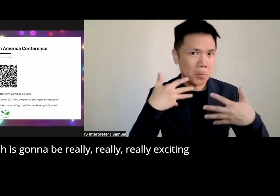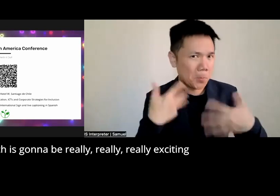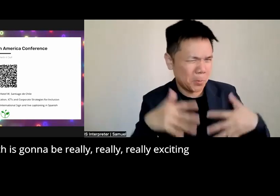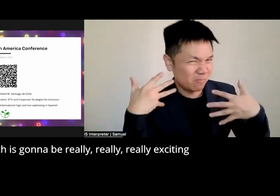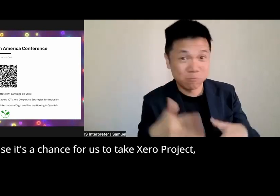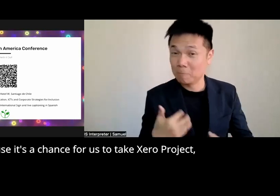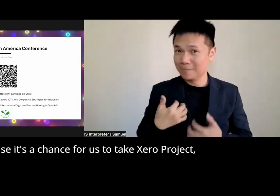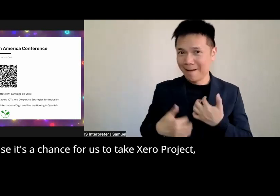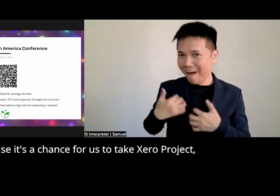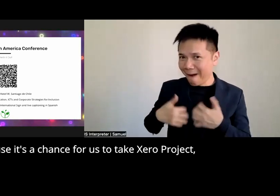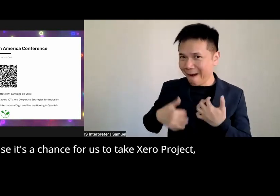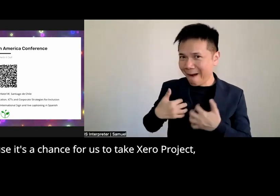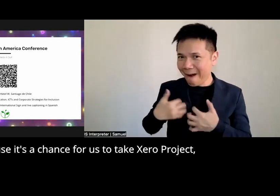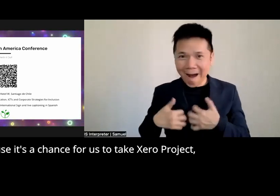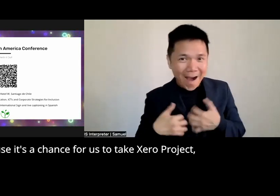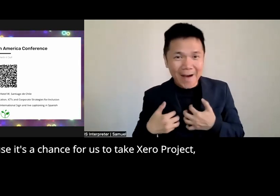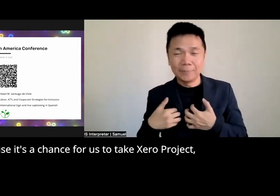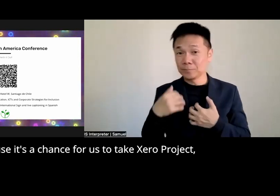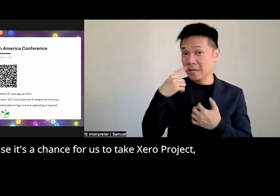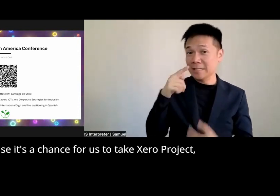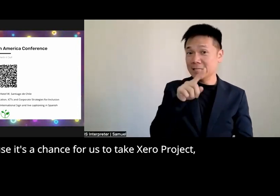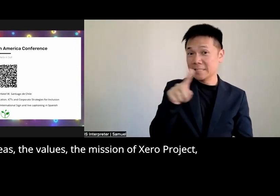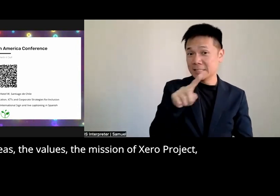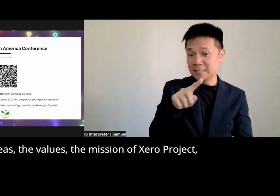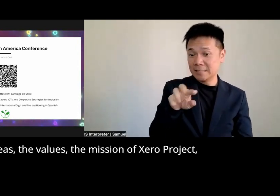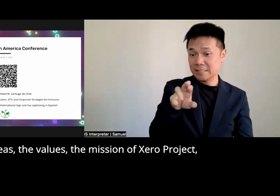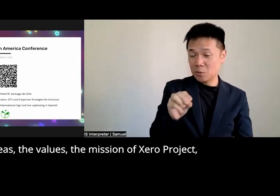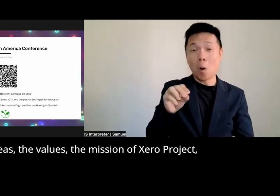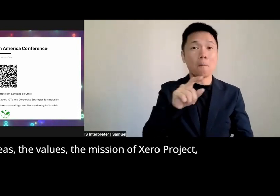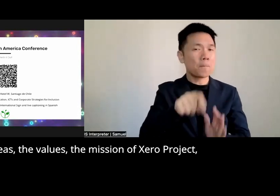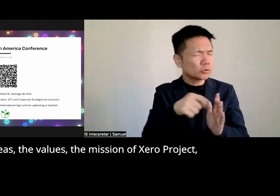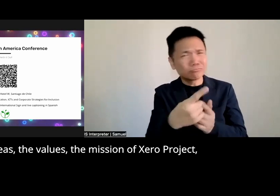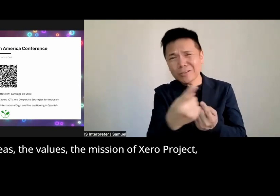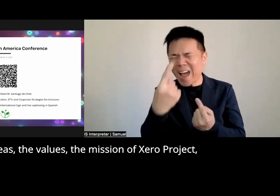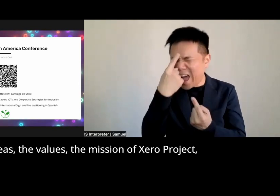exciting because it's a chance for us to take zero project the ideas the values the mission